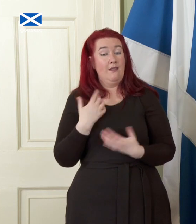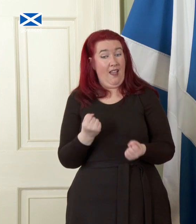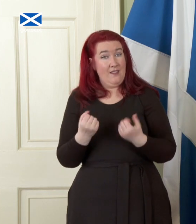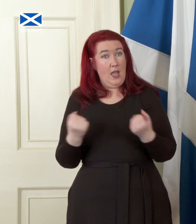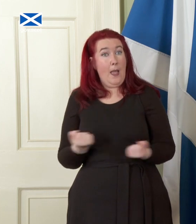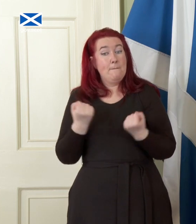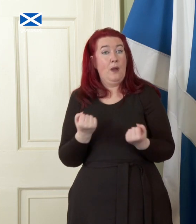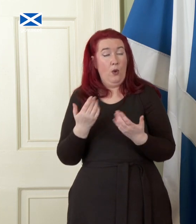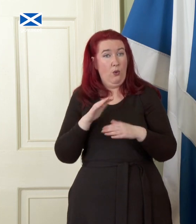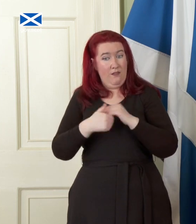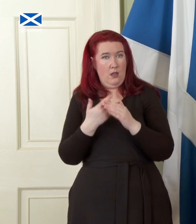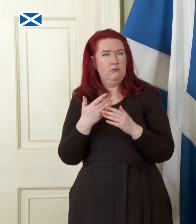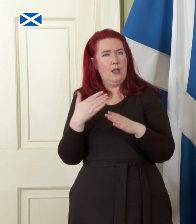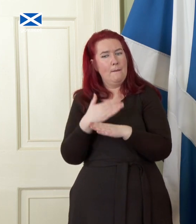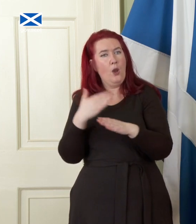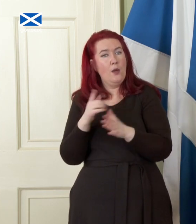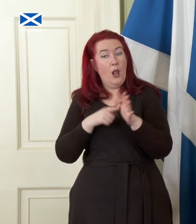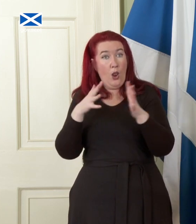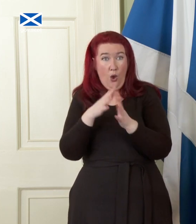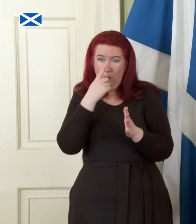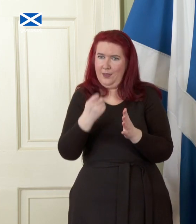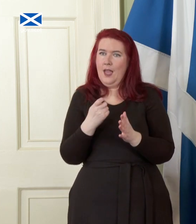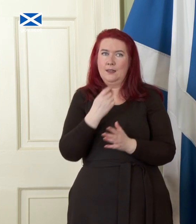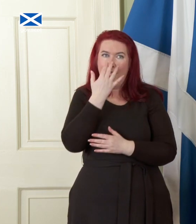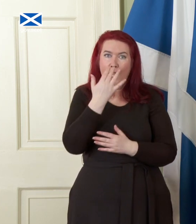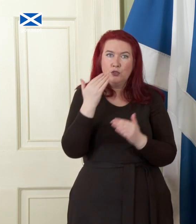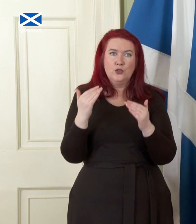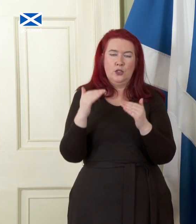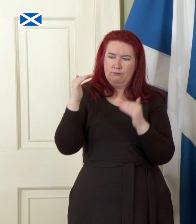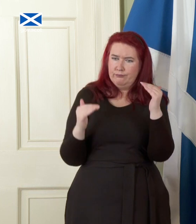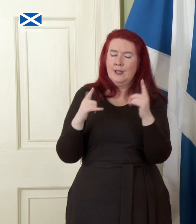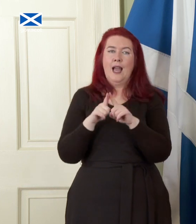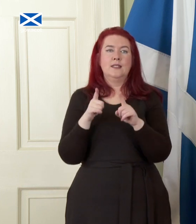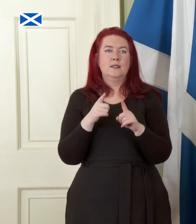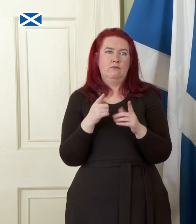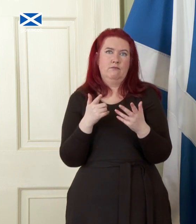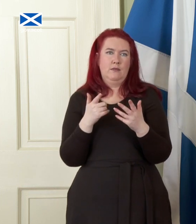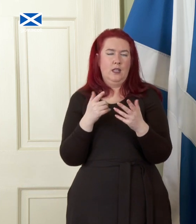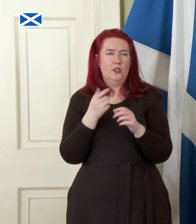tackle the gender pay gap and age discrimination, ensuring for example that young people receive the